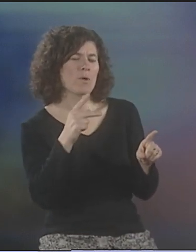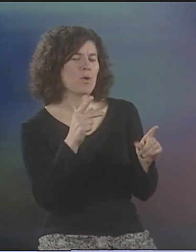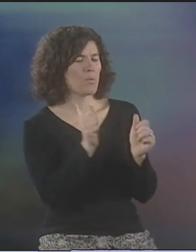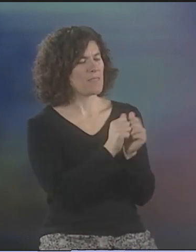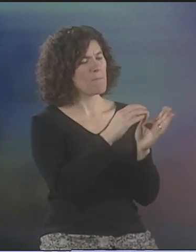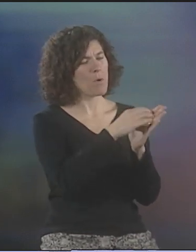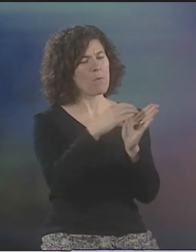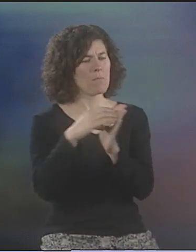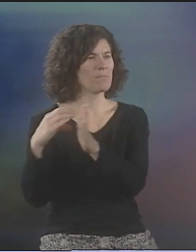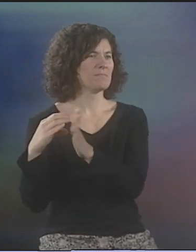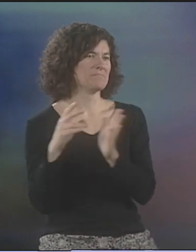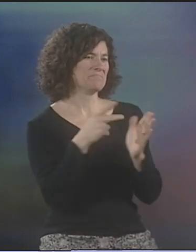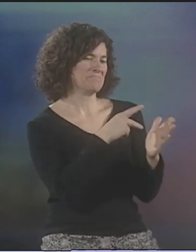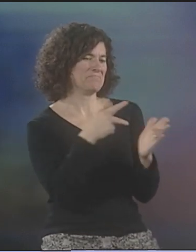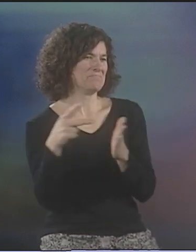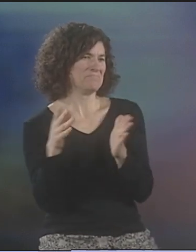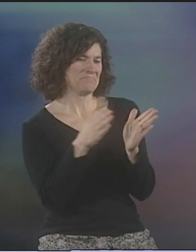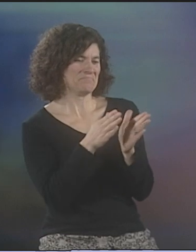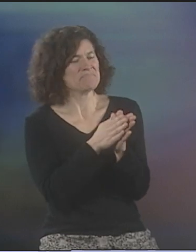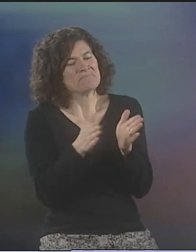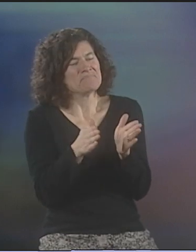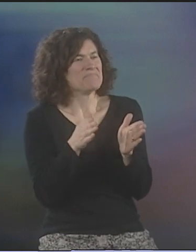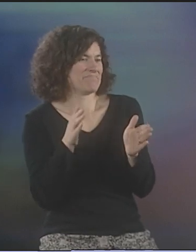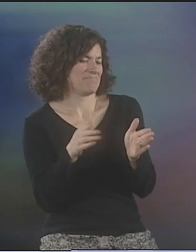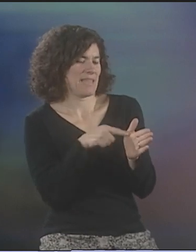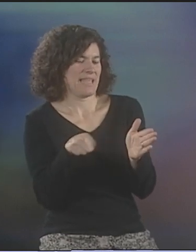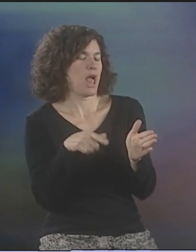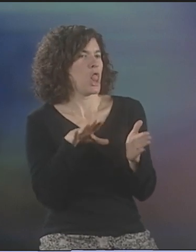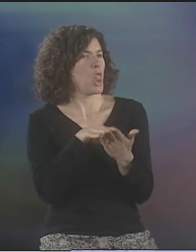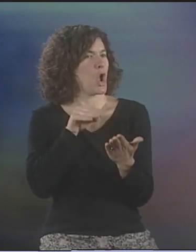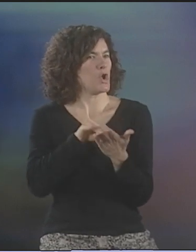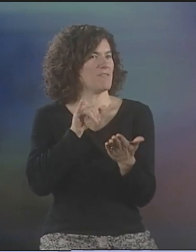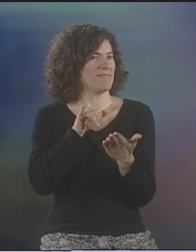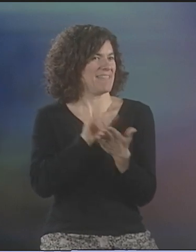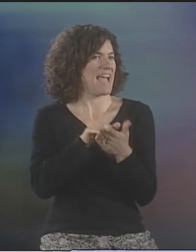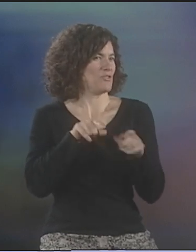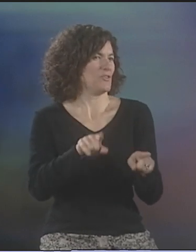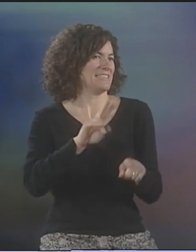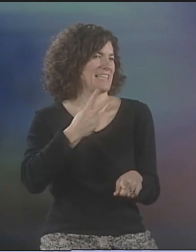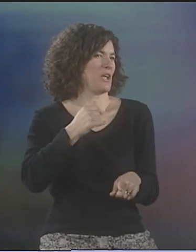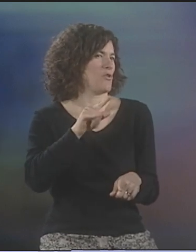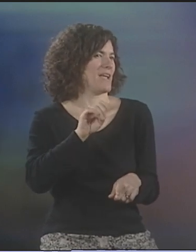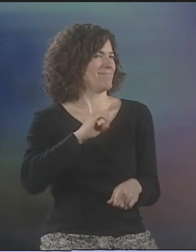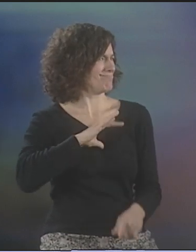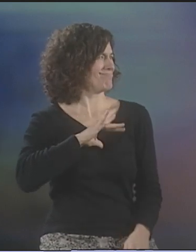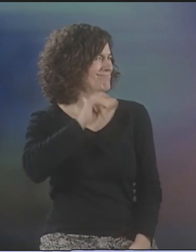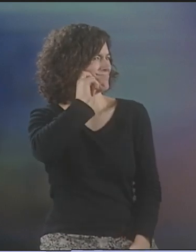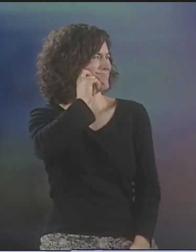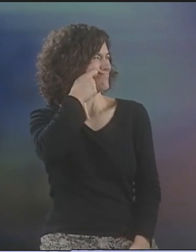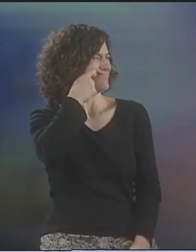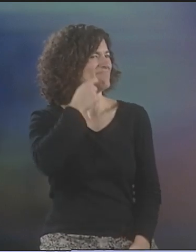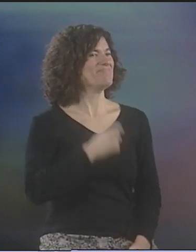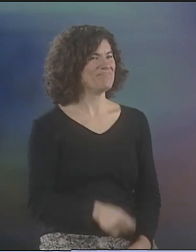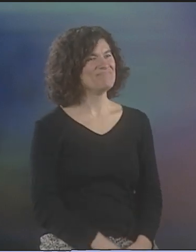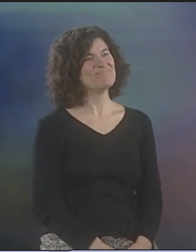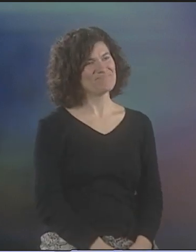SO, THERE'S DIFFERENT COLORS-- RED, YELLOW, PURPLE, WHAT HAVE YOU-- AND WE HAVE THIS LITTLE STACK OF DIFFERENT COLORS FOR THE DIFFERENT POEMS.